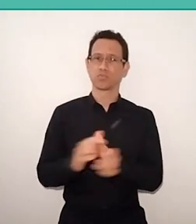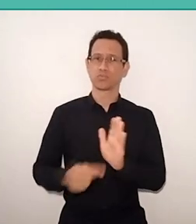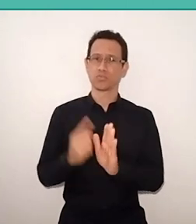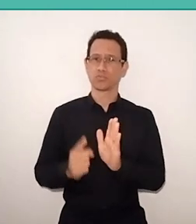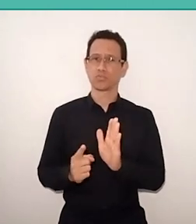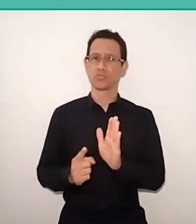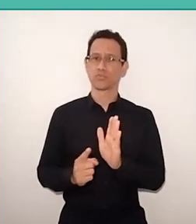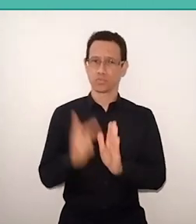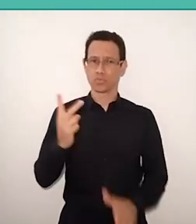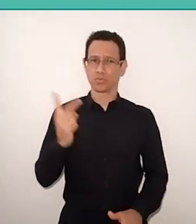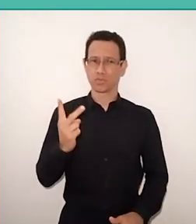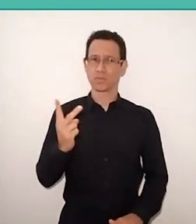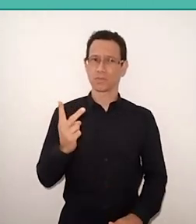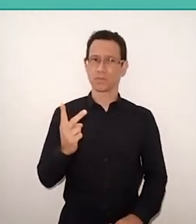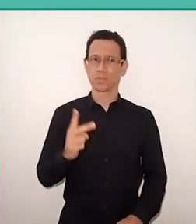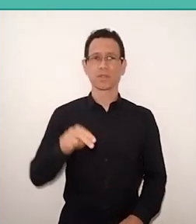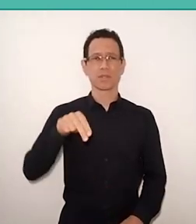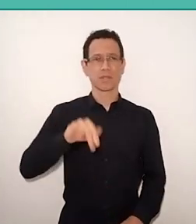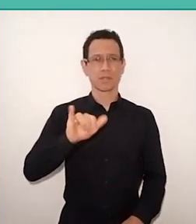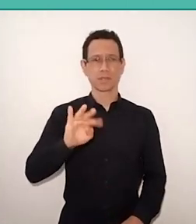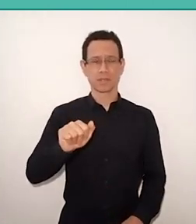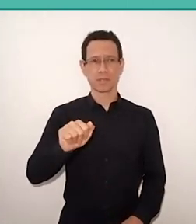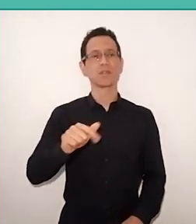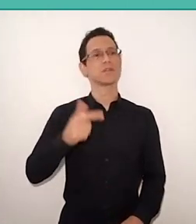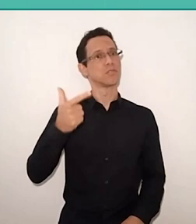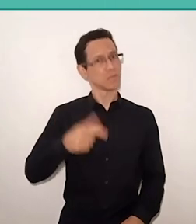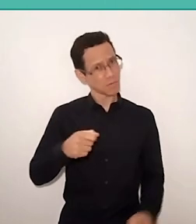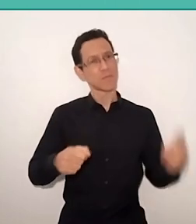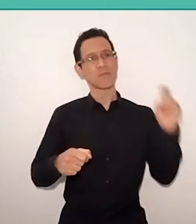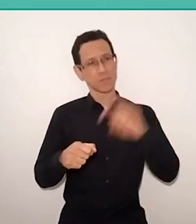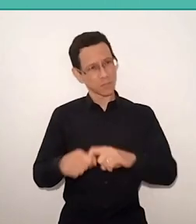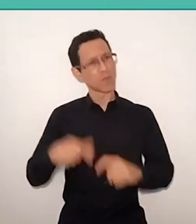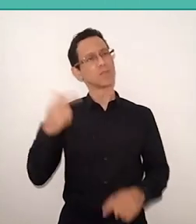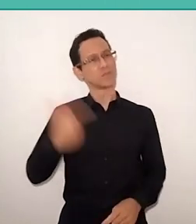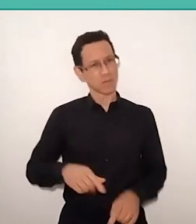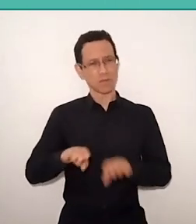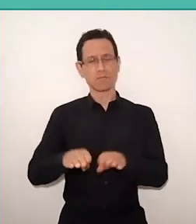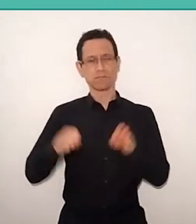by marrying Nita, he went back to the cemetery, ordered it open, put another board there, he wrote the following: